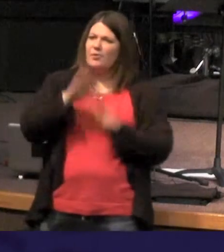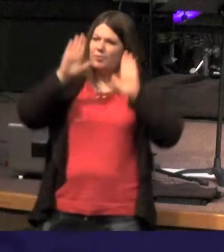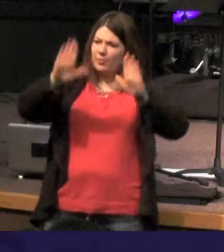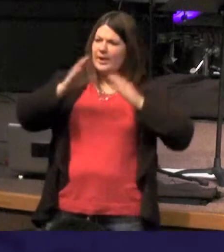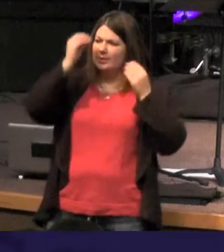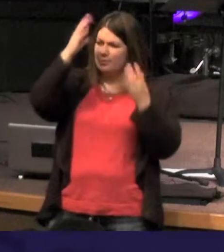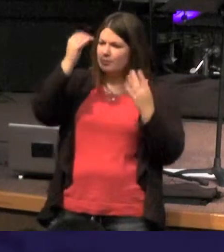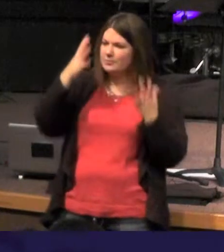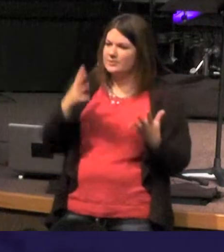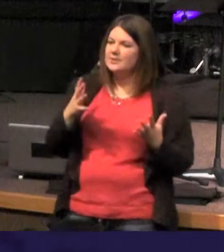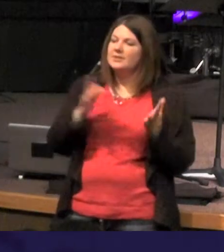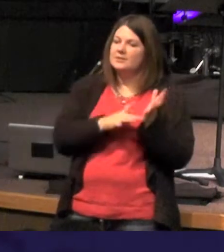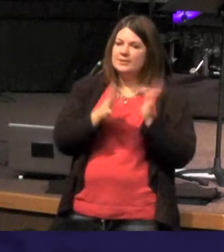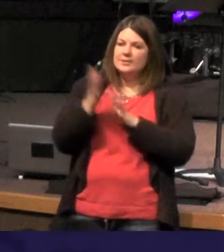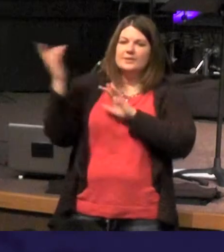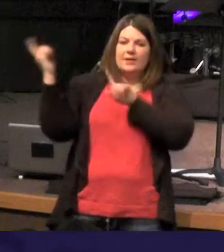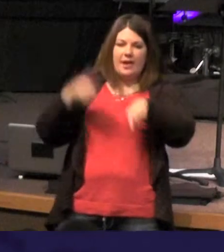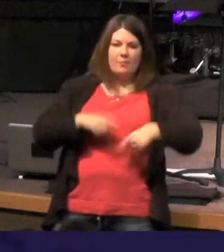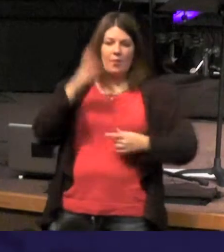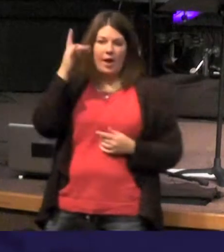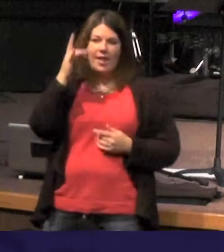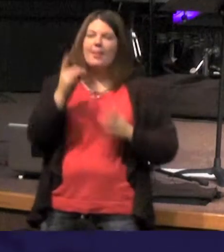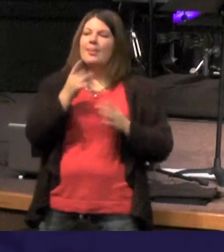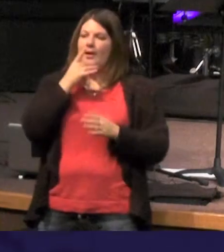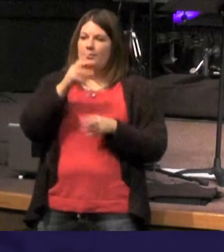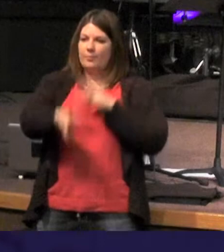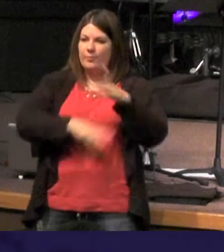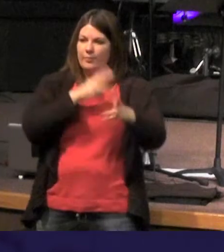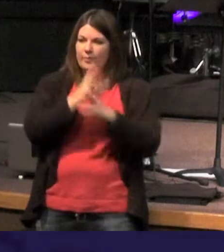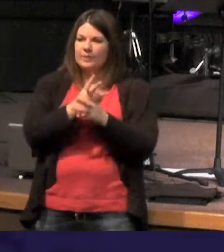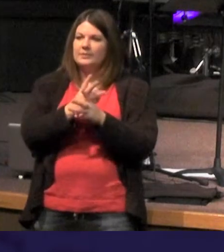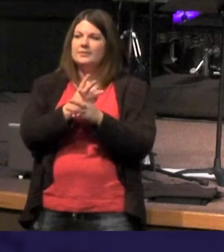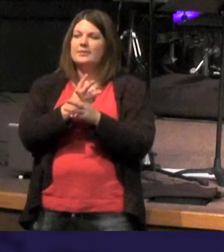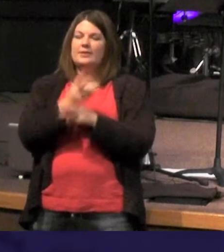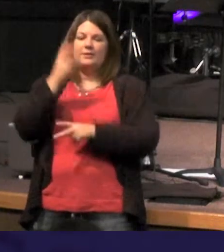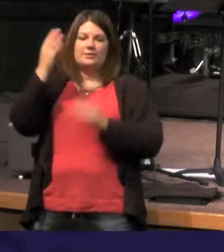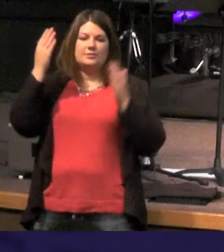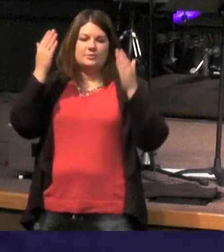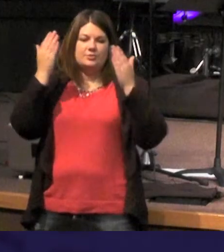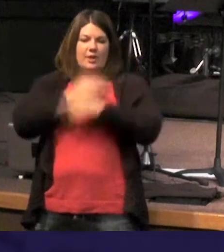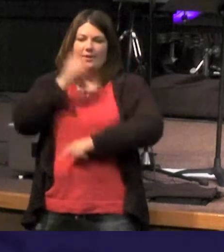that Jesus came to be a light to the world and the darkness will not defeat it darkness cannot overcome it